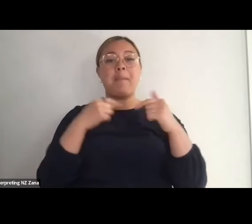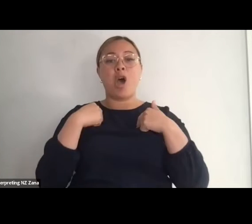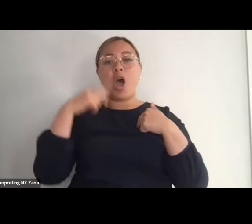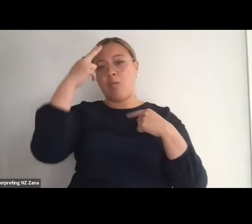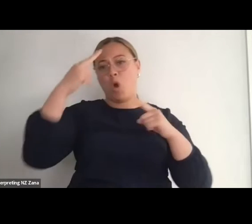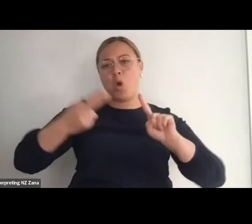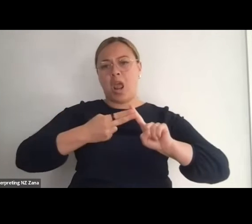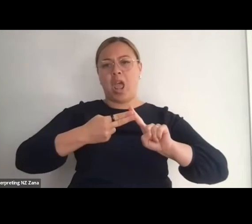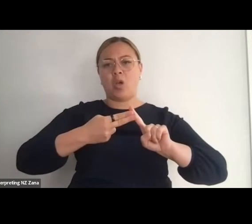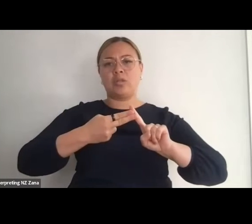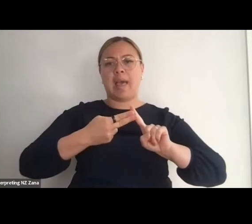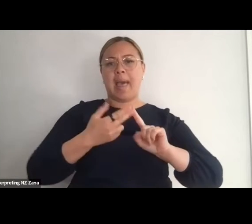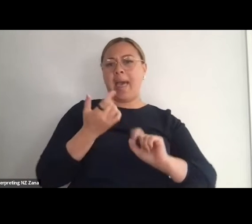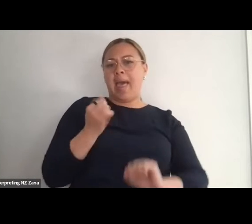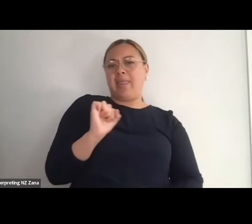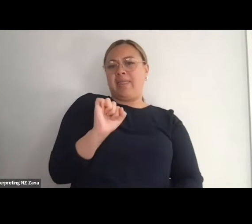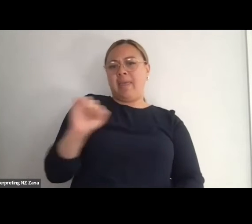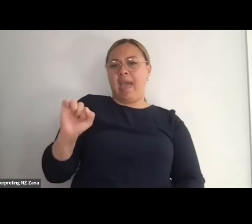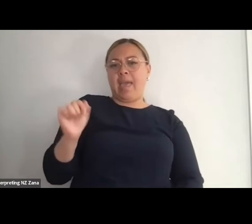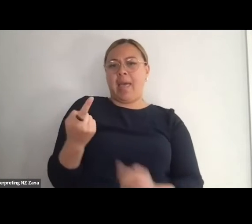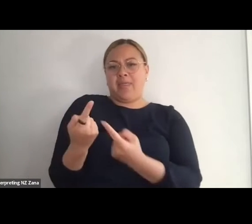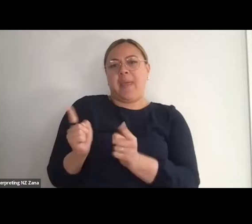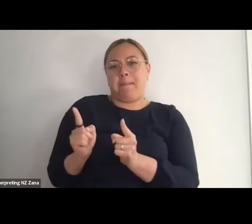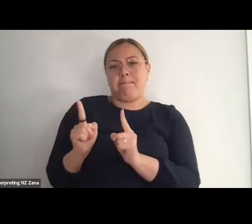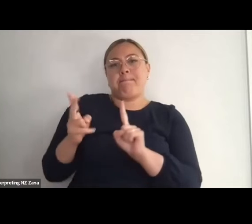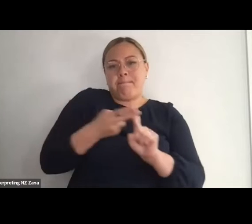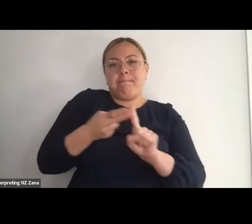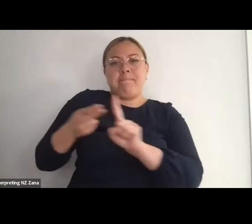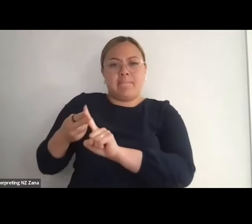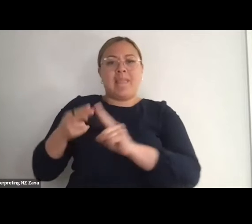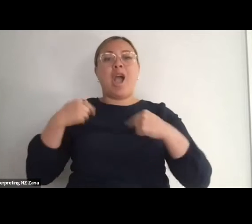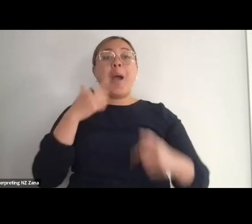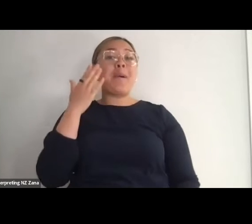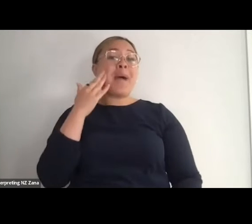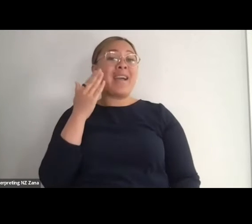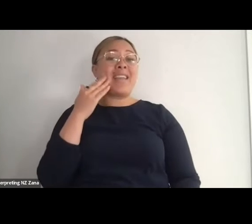I'm a Pākehā person with long brown curly hair but it's tied up in a bun today. I've got my